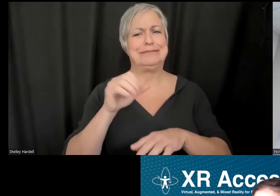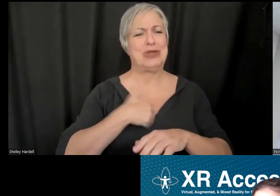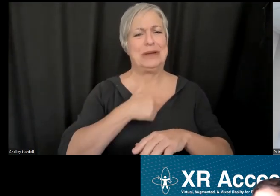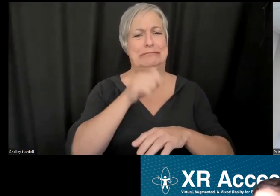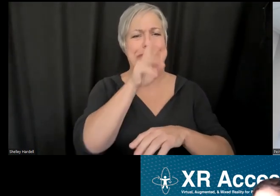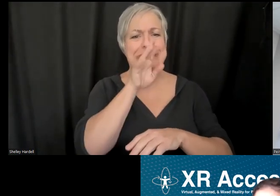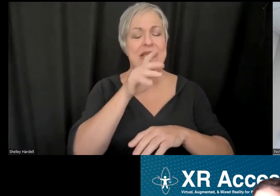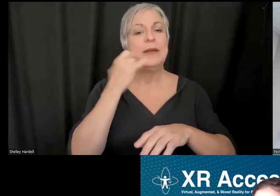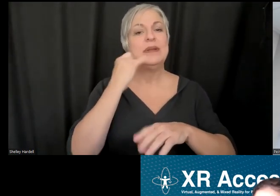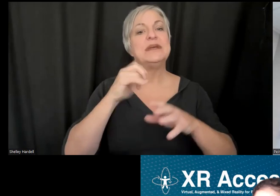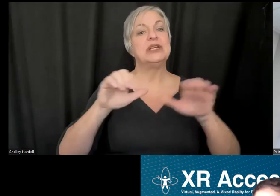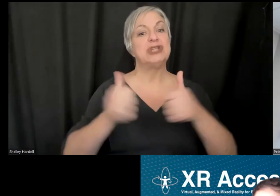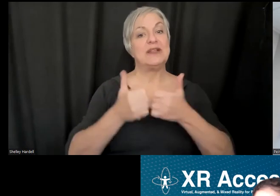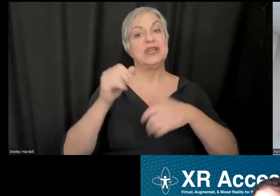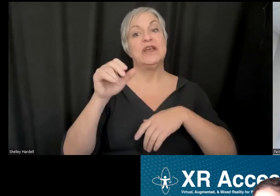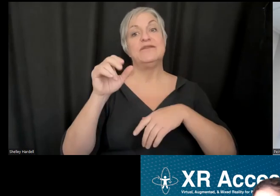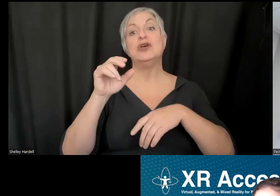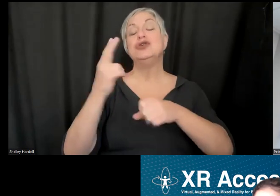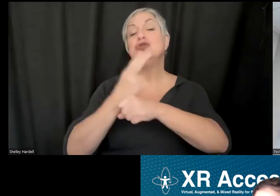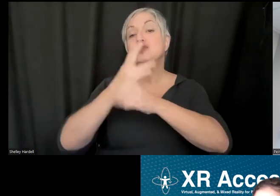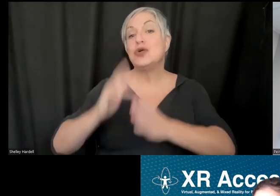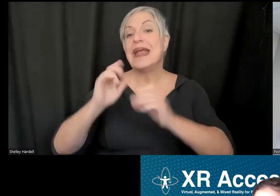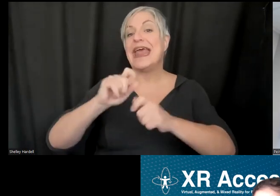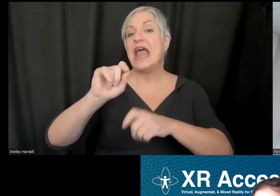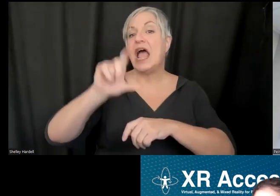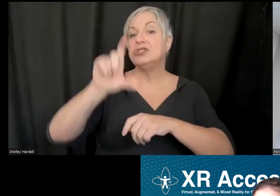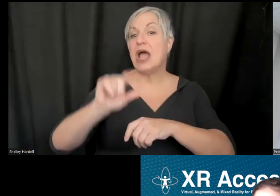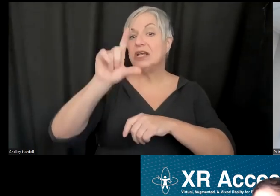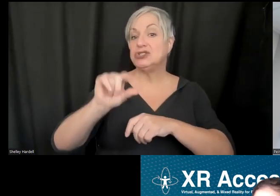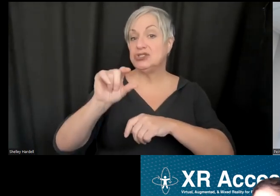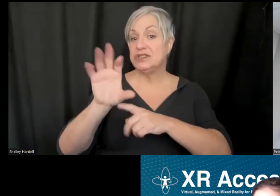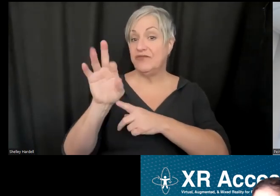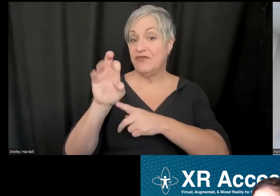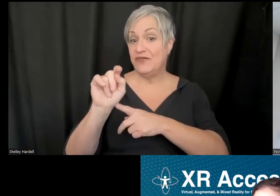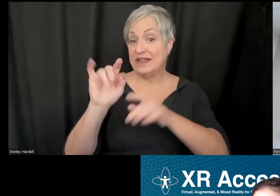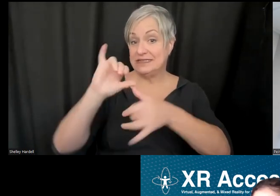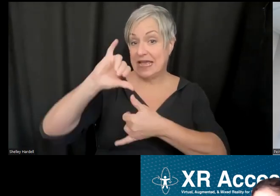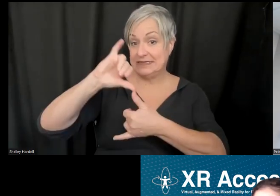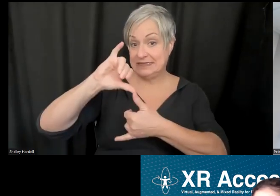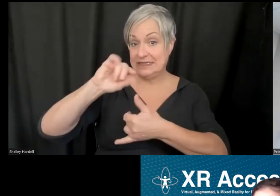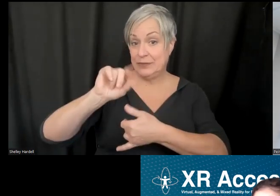UX when users are allowed to adjust the font size of captions for excessively purposes. This can lead to distortion and